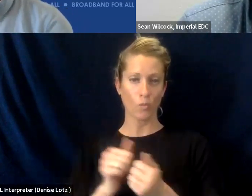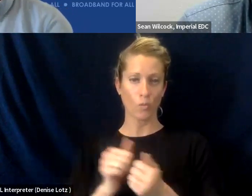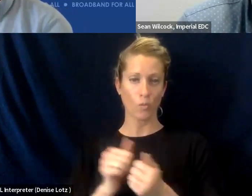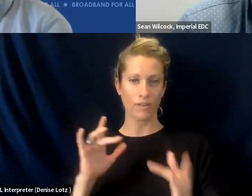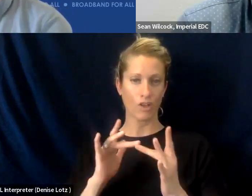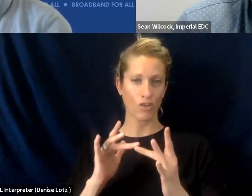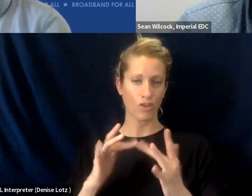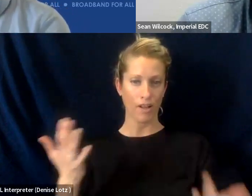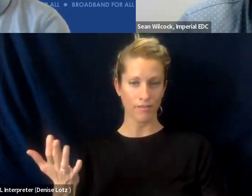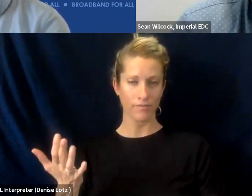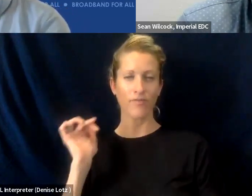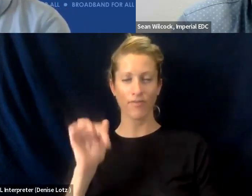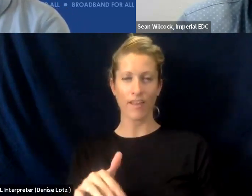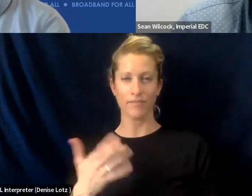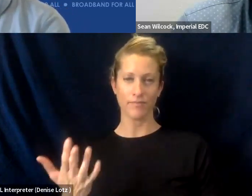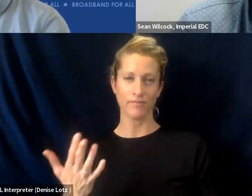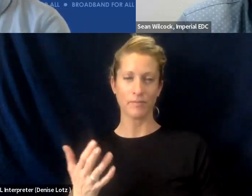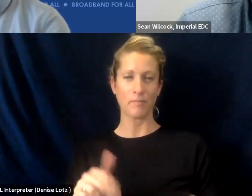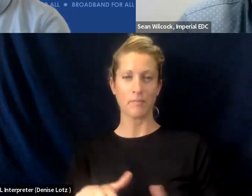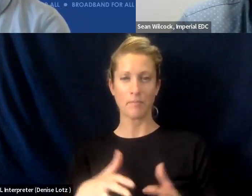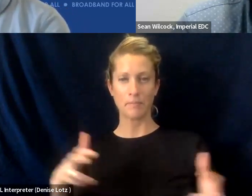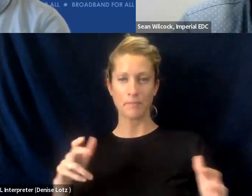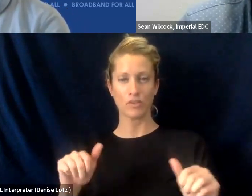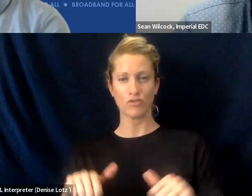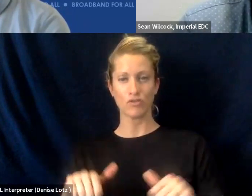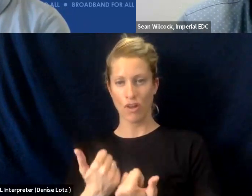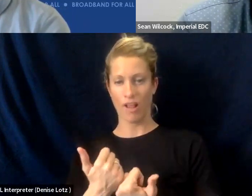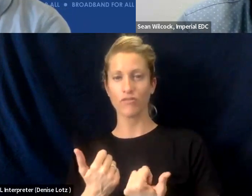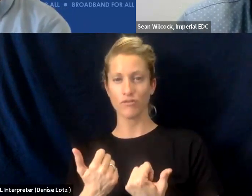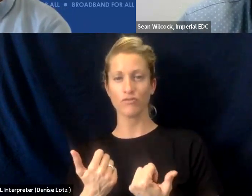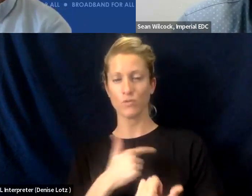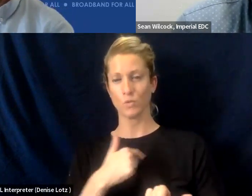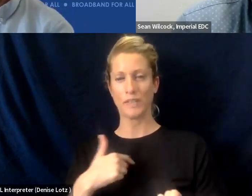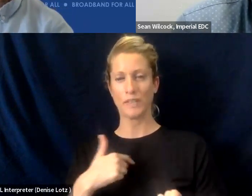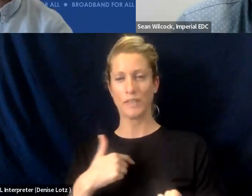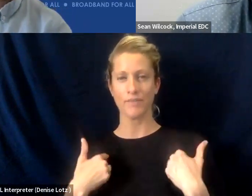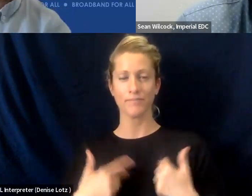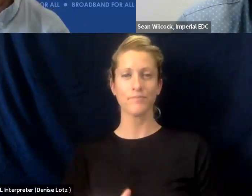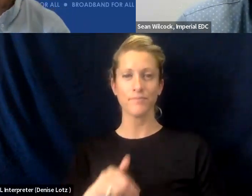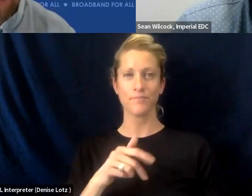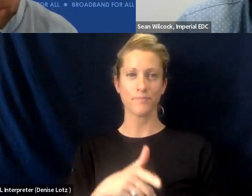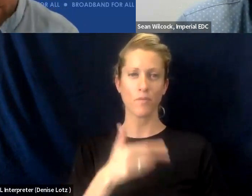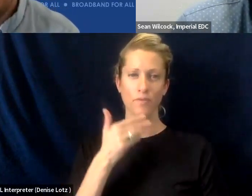So that's one of the big challenges that we have.